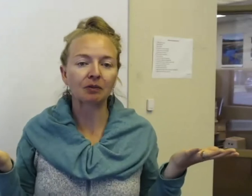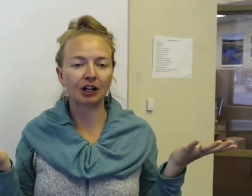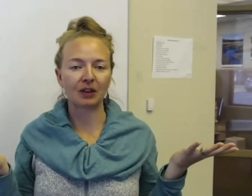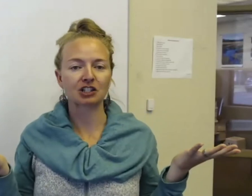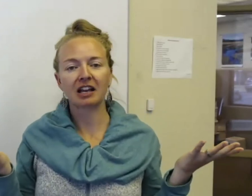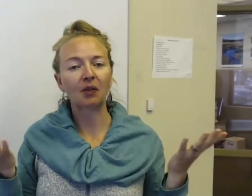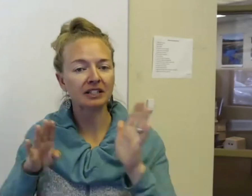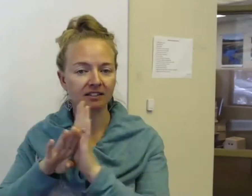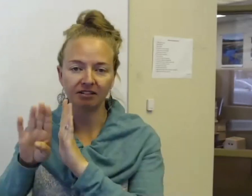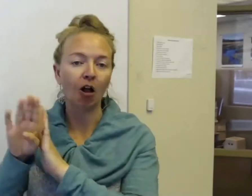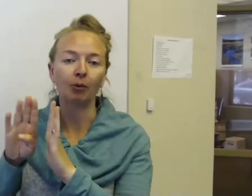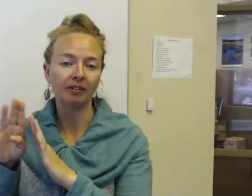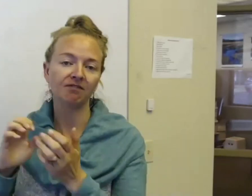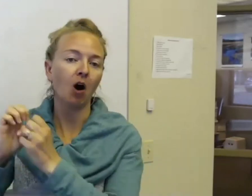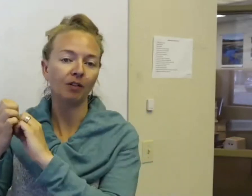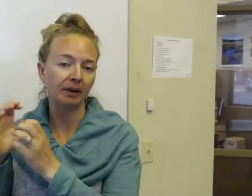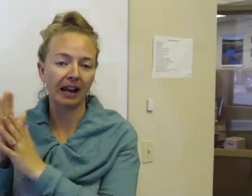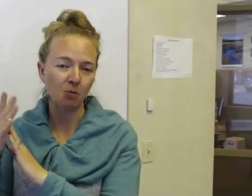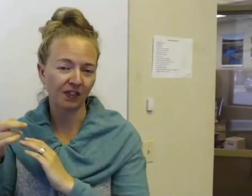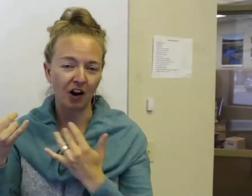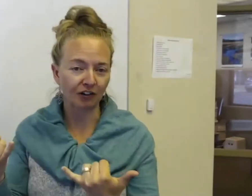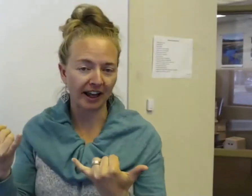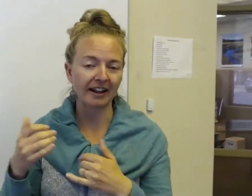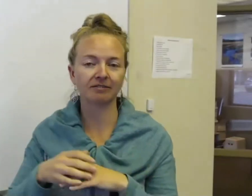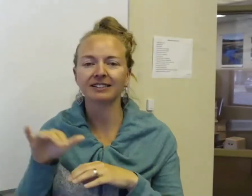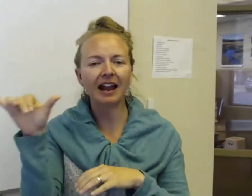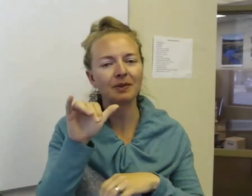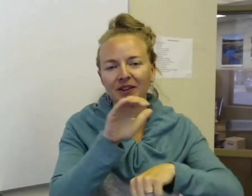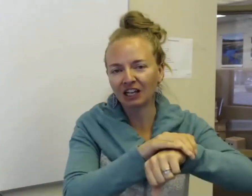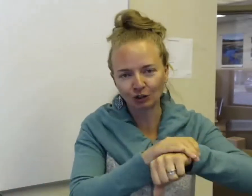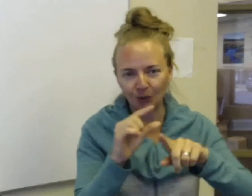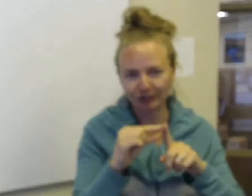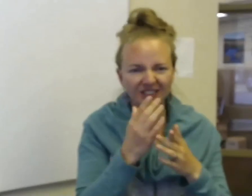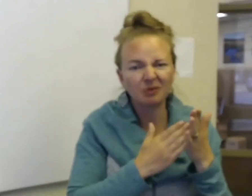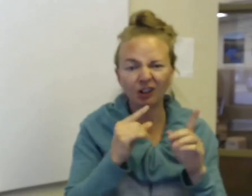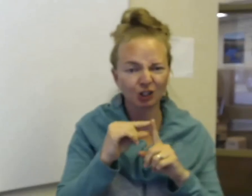You know that's just how things have developed and evolved and became what they are today. The same thing with English words. Some English